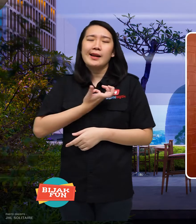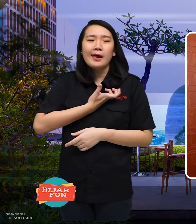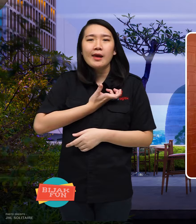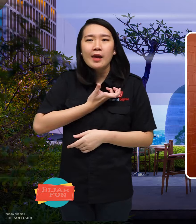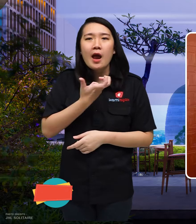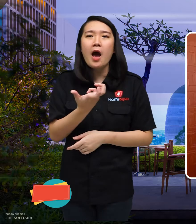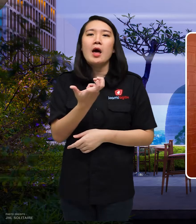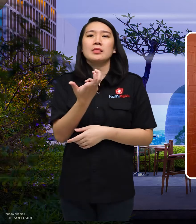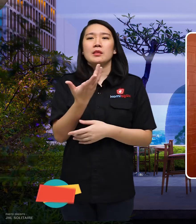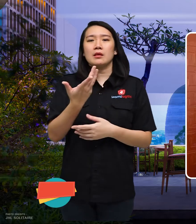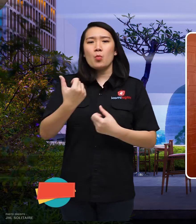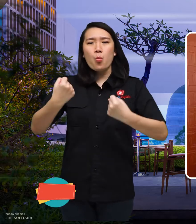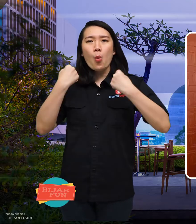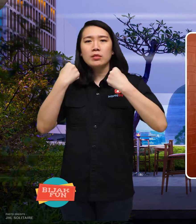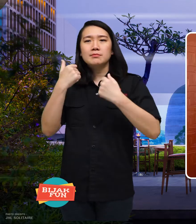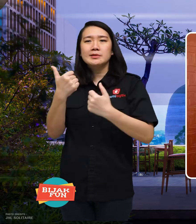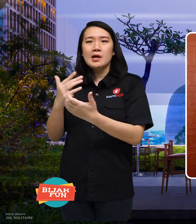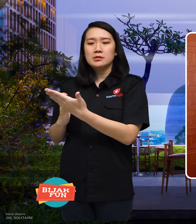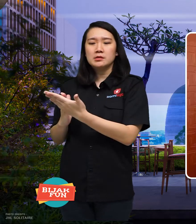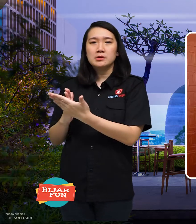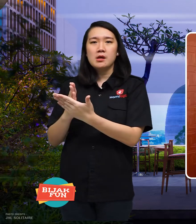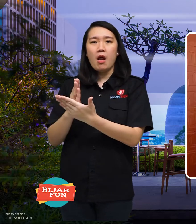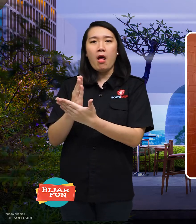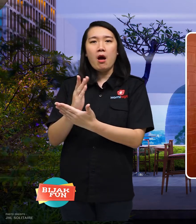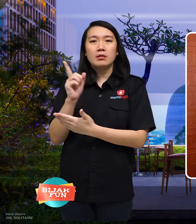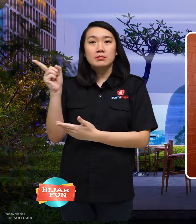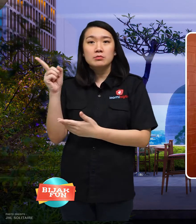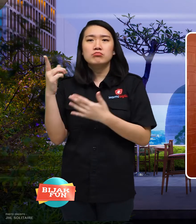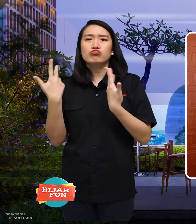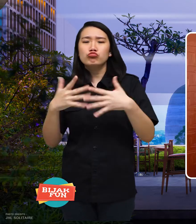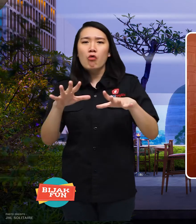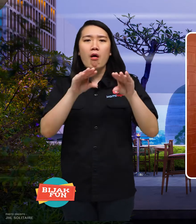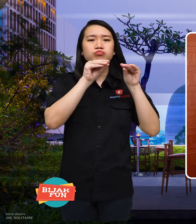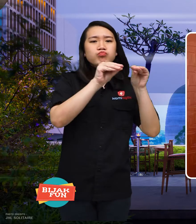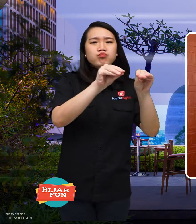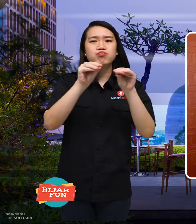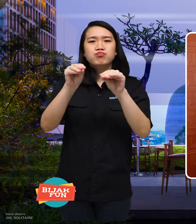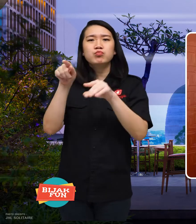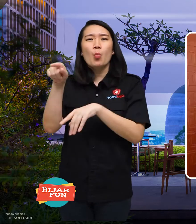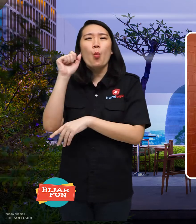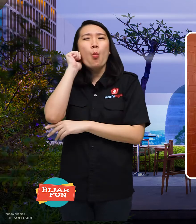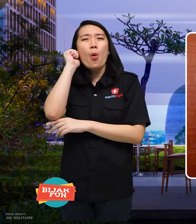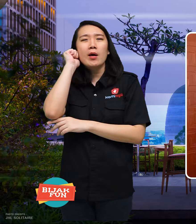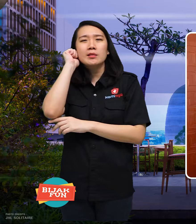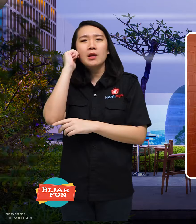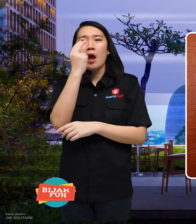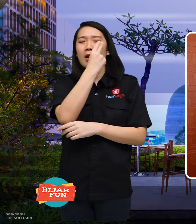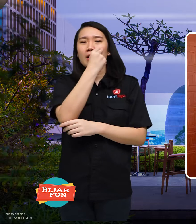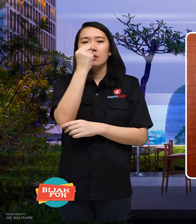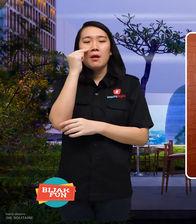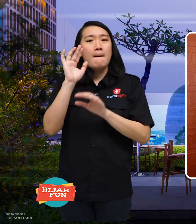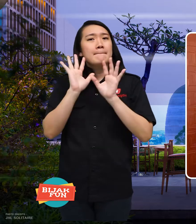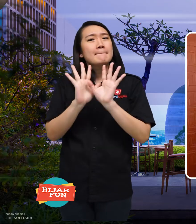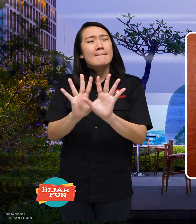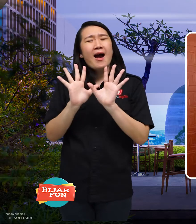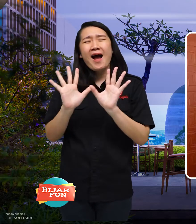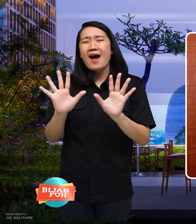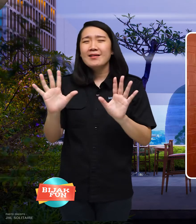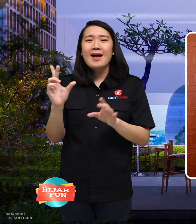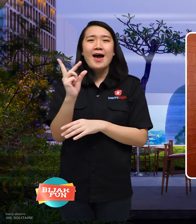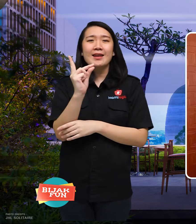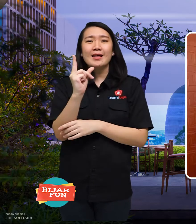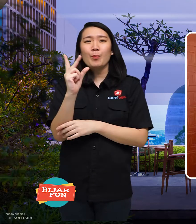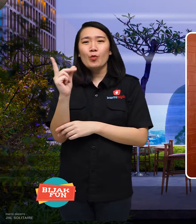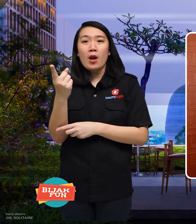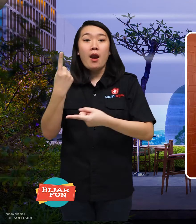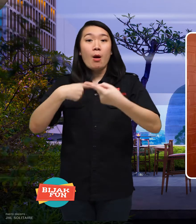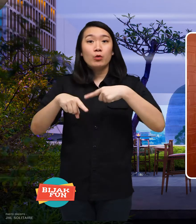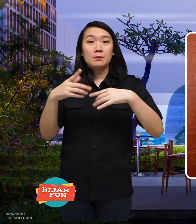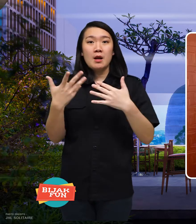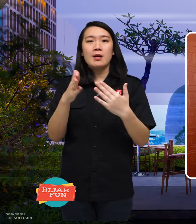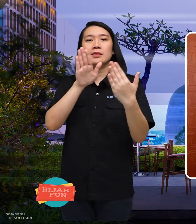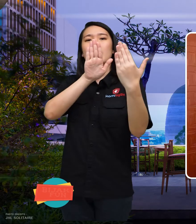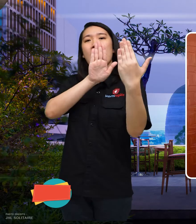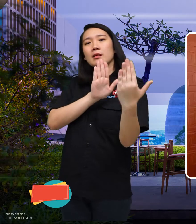She has taught many blind women, about thousands people through face-to-face and online make-up classes.